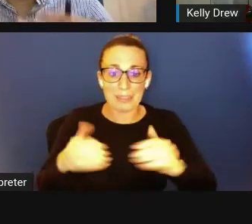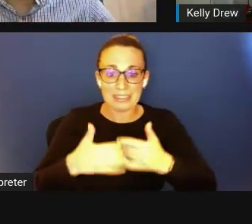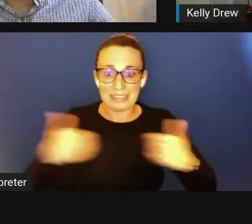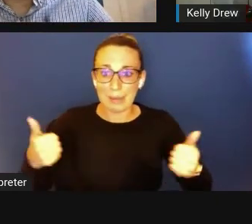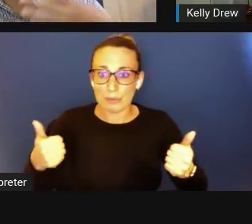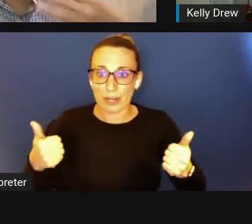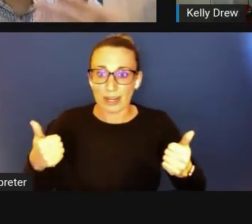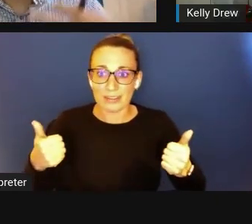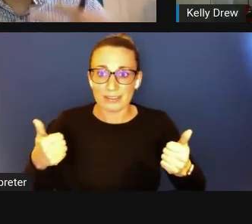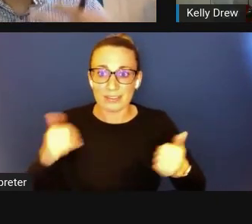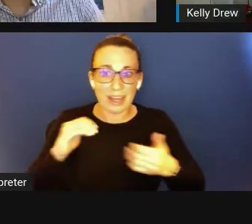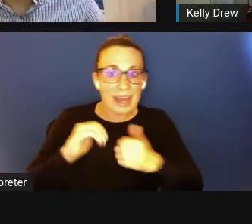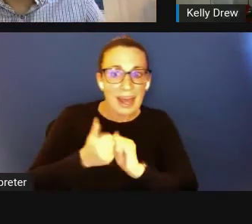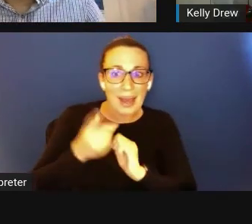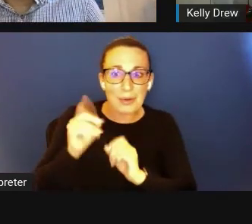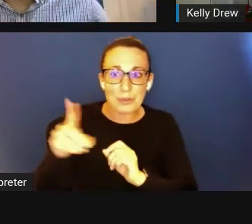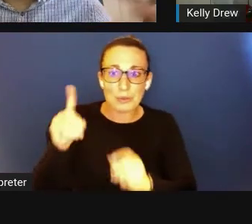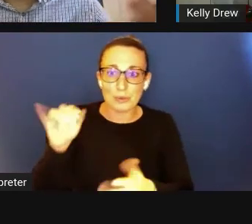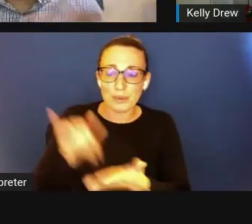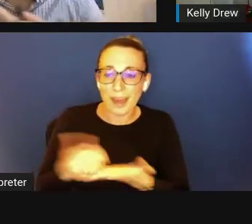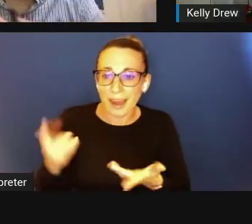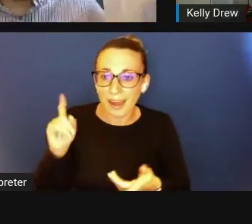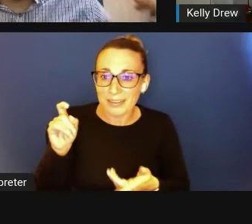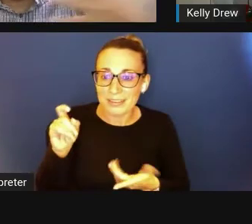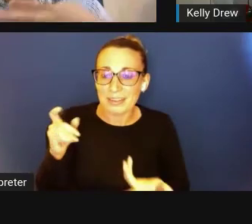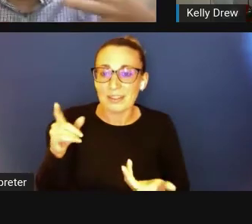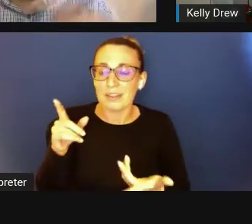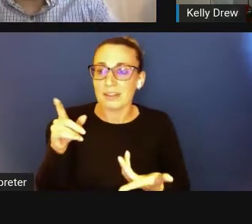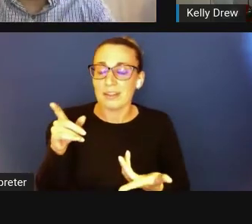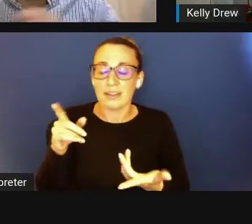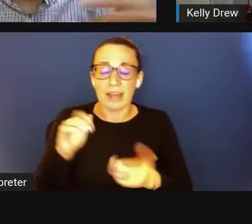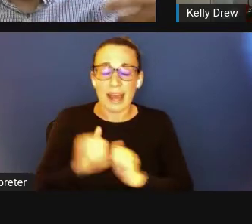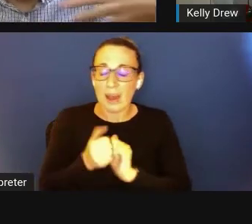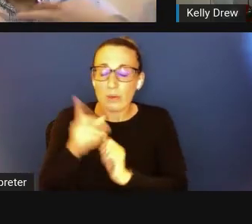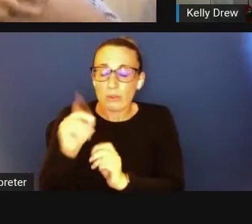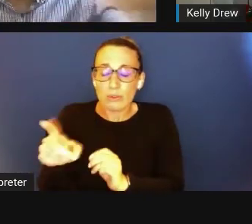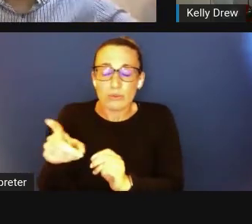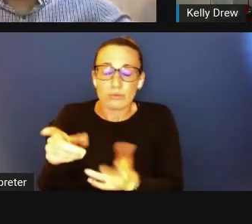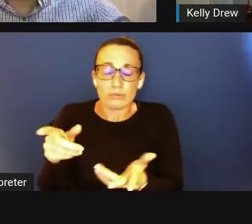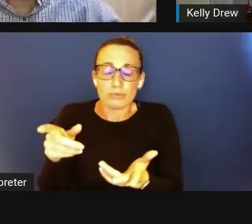How do you do that, or do you .. . How do you mix so that you're leveraging all the strengths